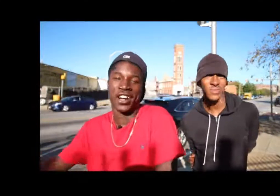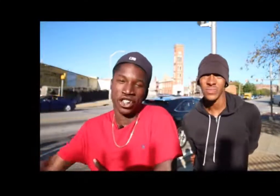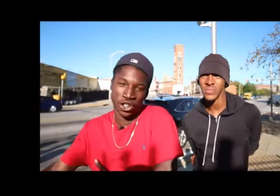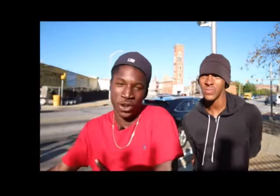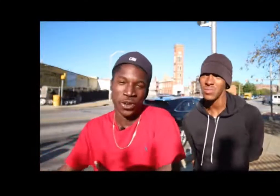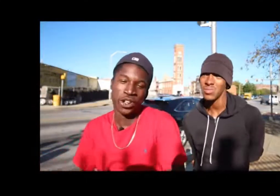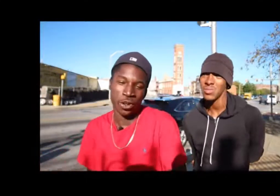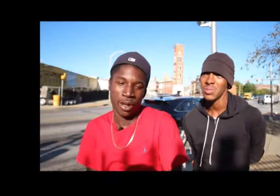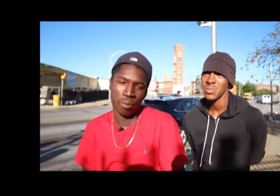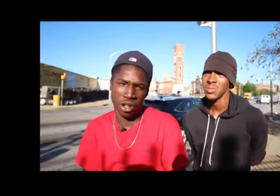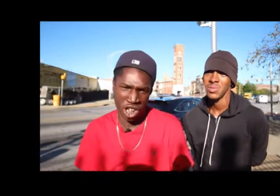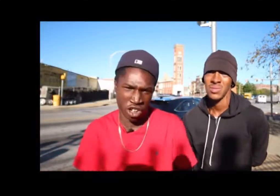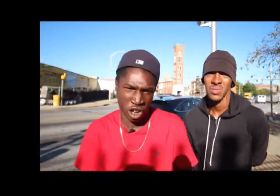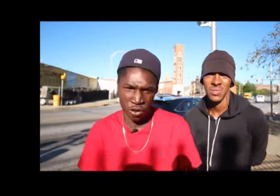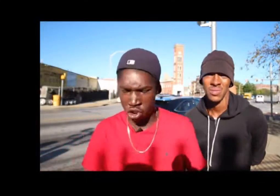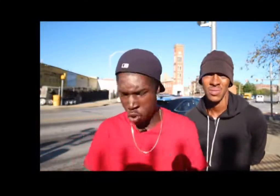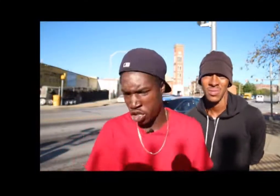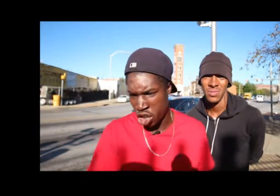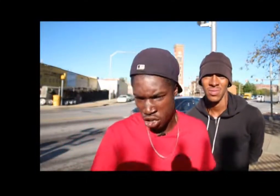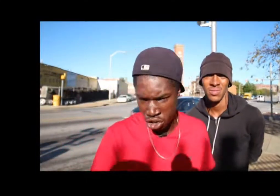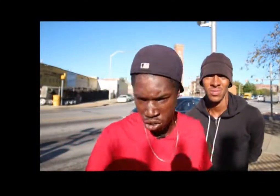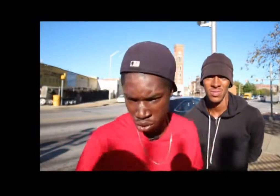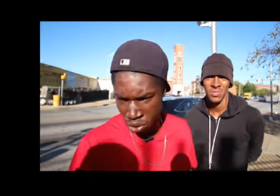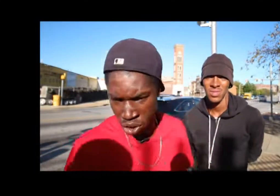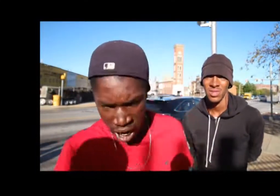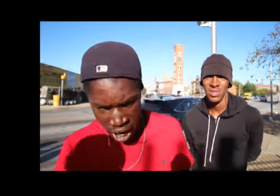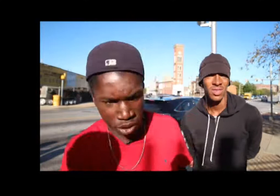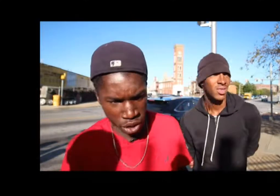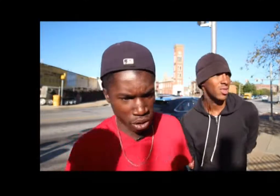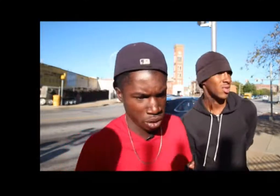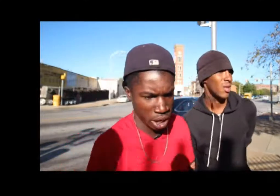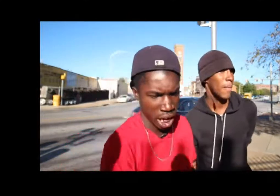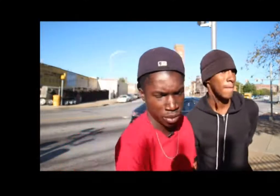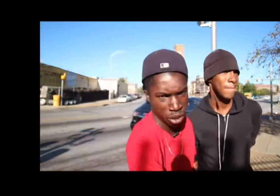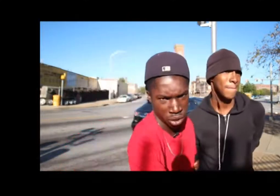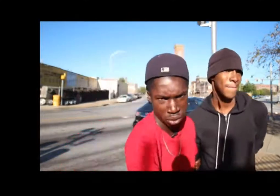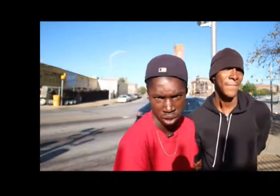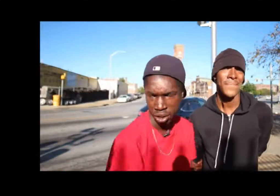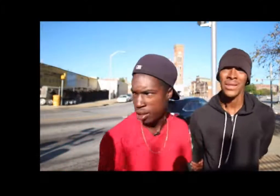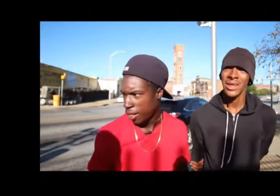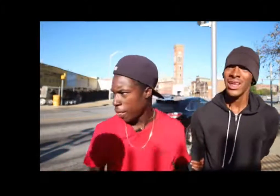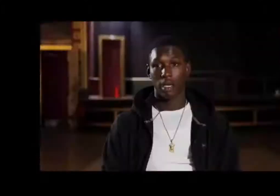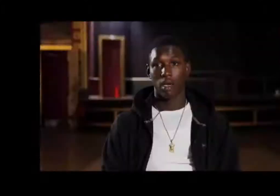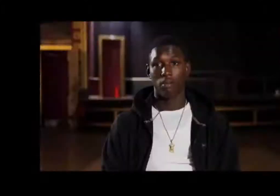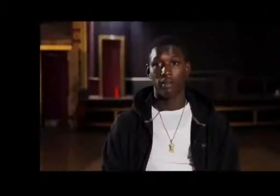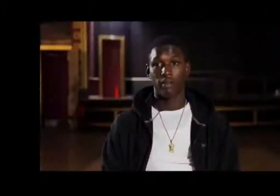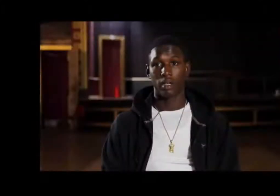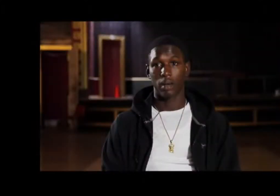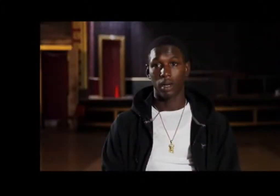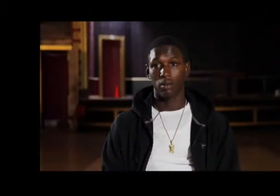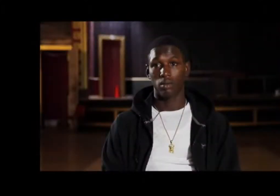spread light on the situation from we know what's going on but to show them well how it really is on the other side of the shoe